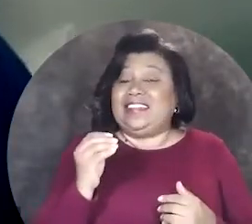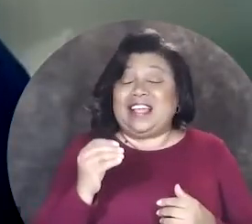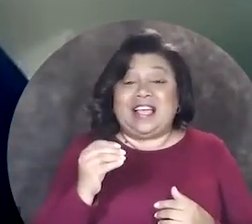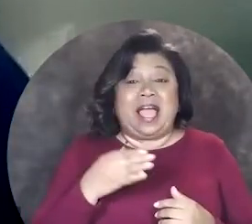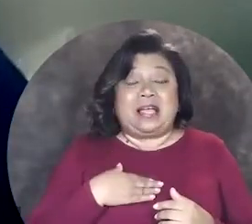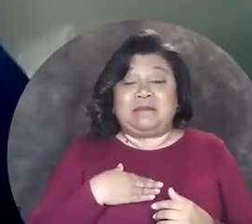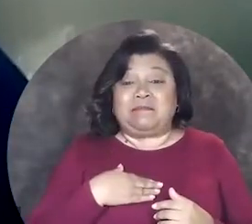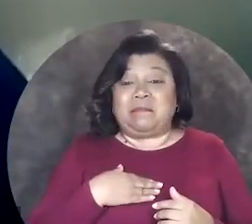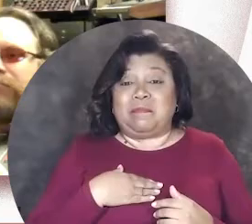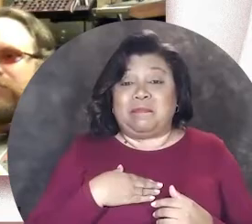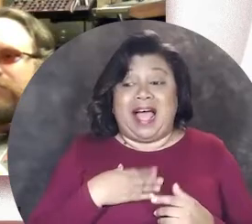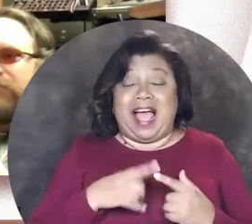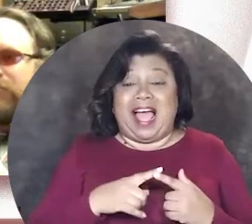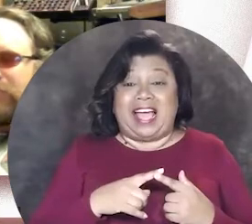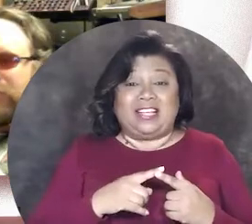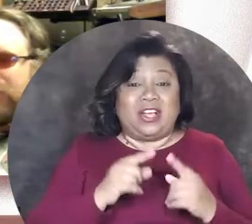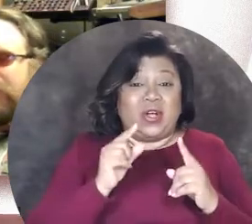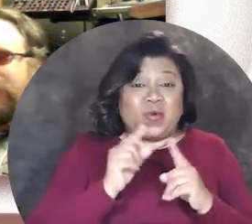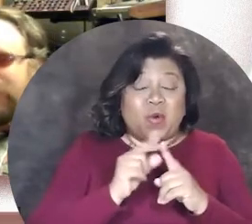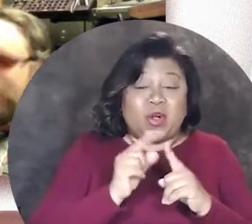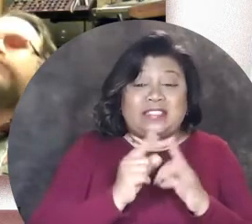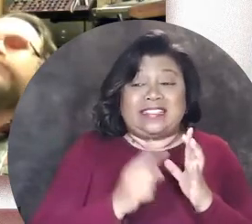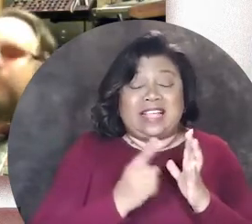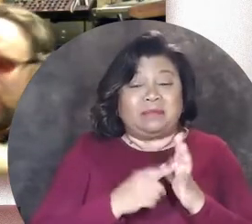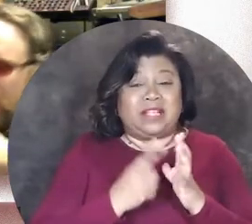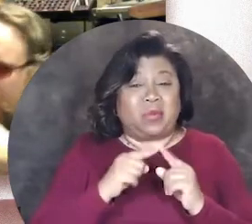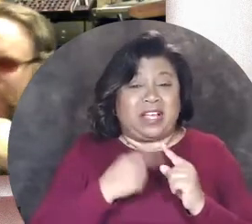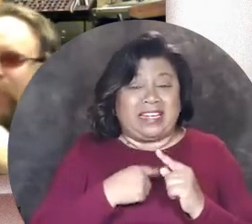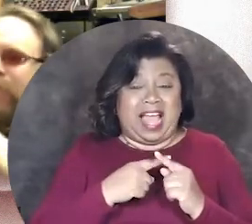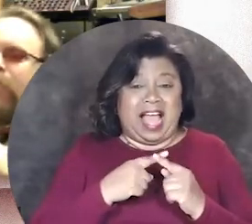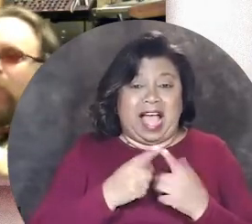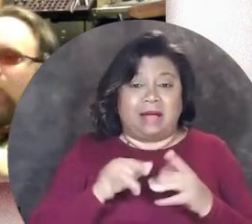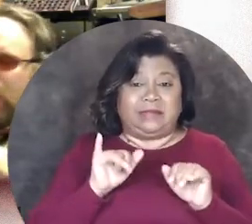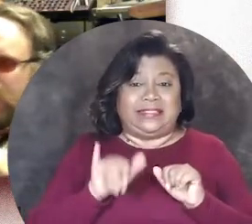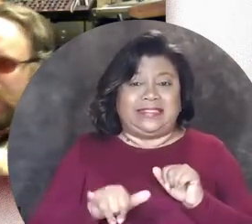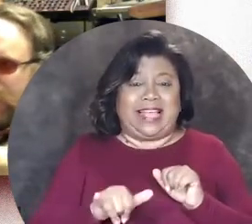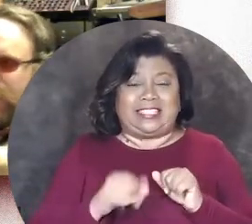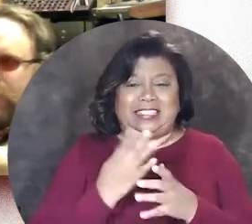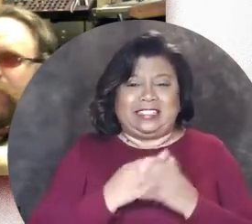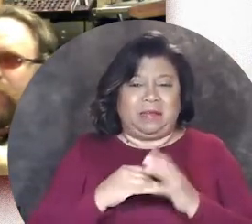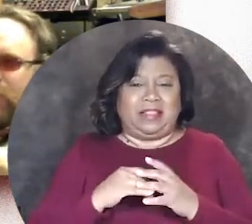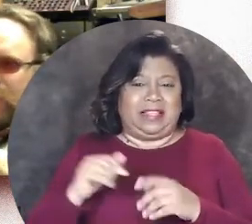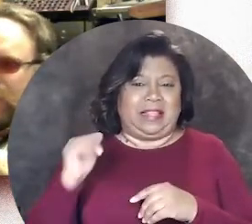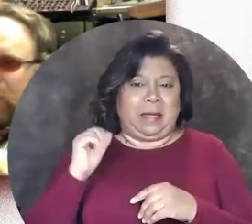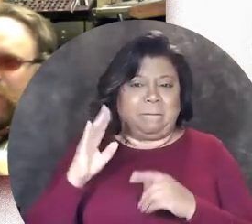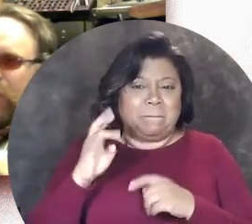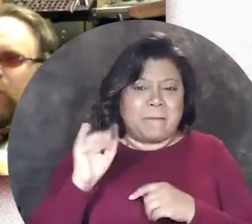and my wheelchair clicks and whirs and sometimes even when I'm stationary something in the battery